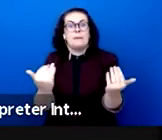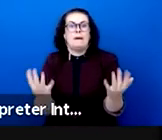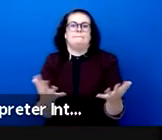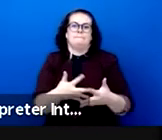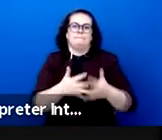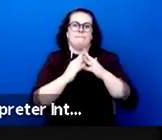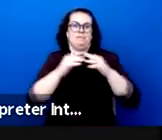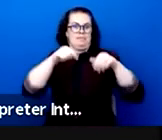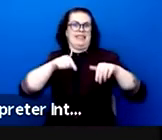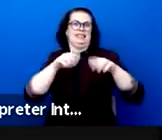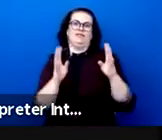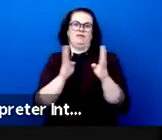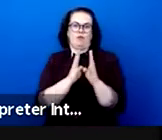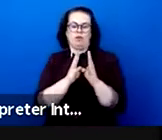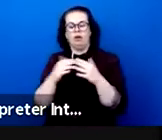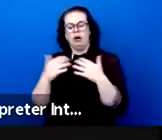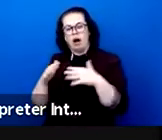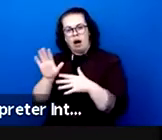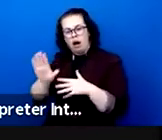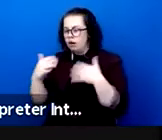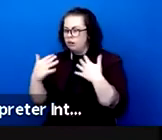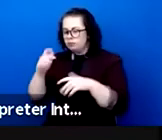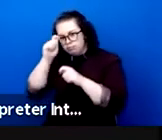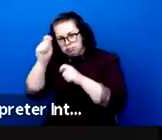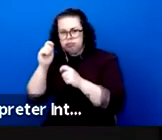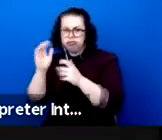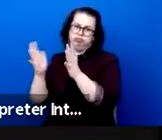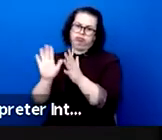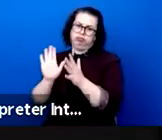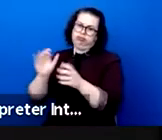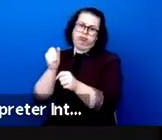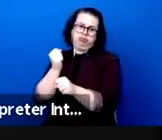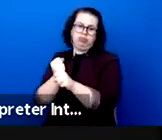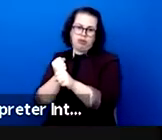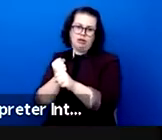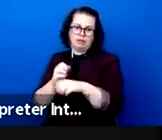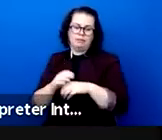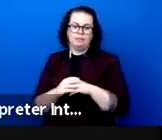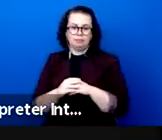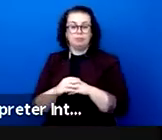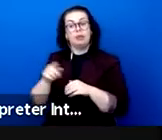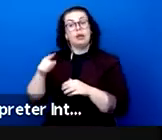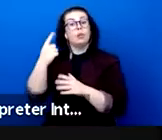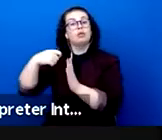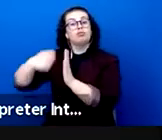for this great job especially to our dedicated project team Hélène Gauthier,